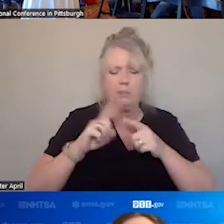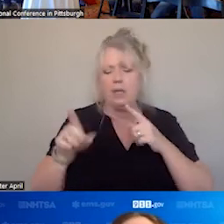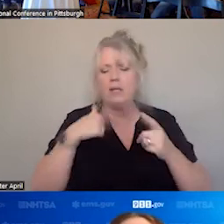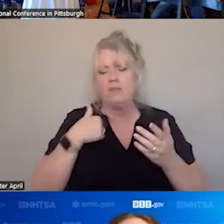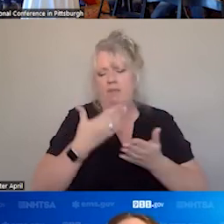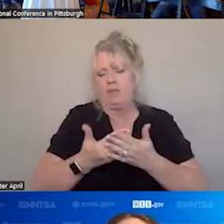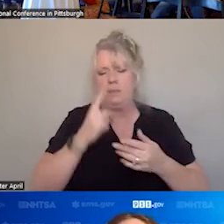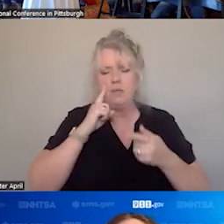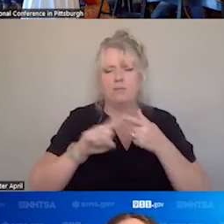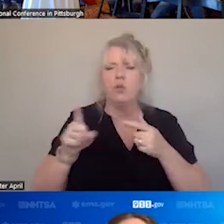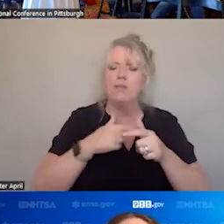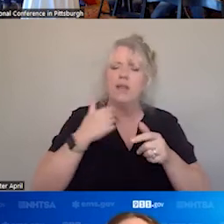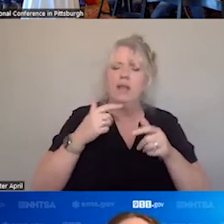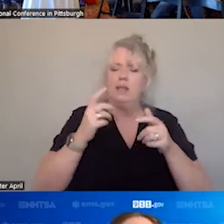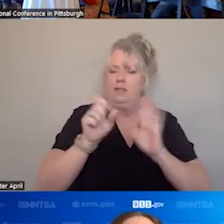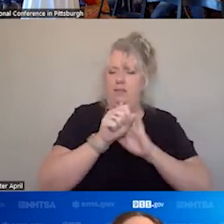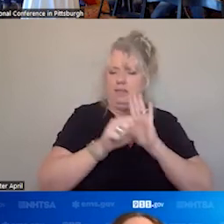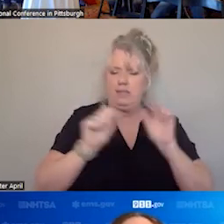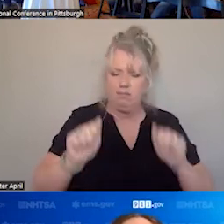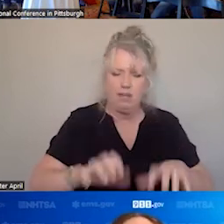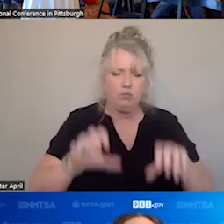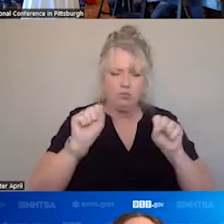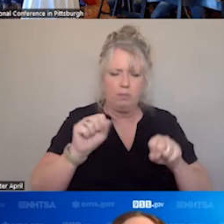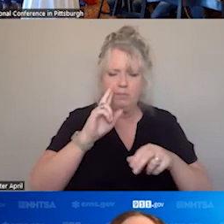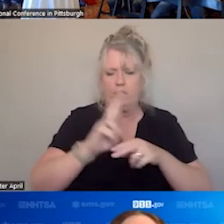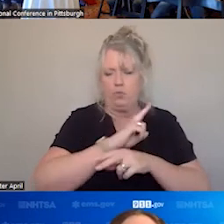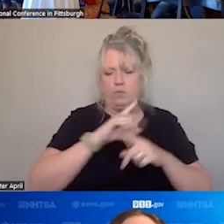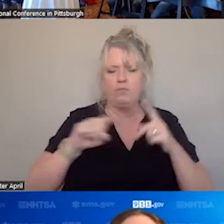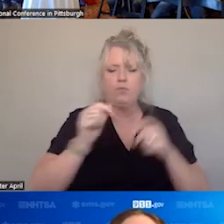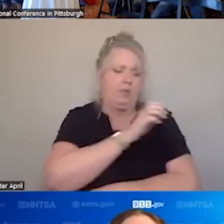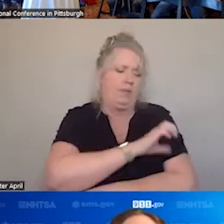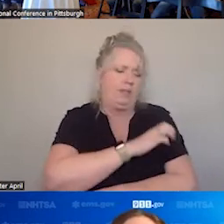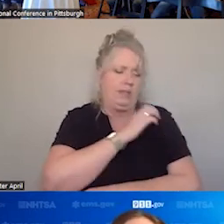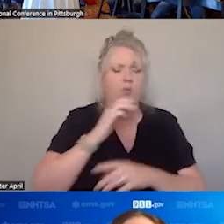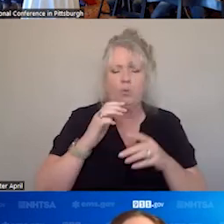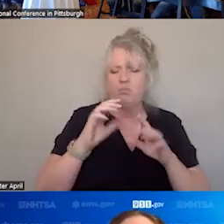BUT STATES CAN ADOPT TO USE EVIDENCE BASED CLINICAL PRACTICE WITH THEIR CLINICIANS.